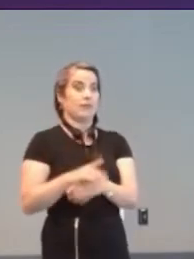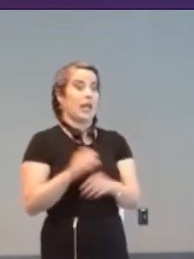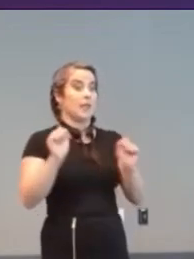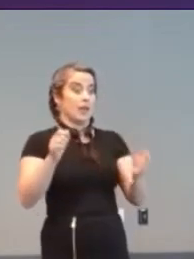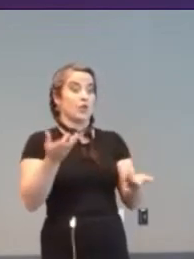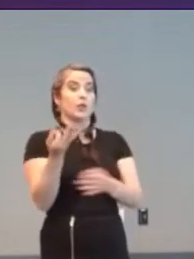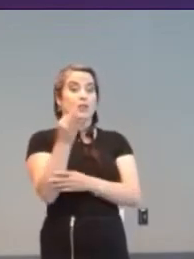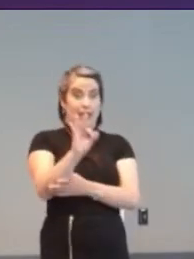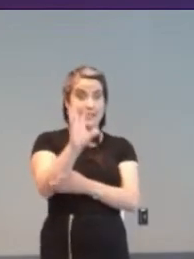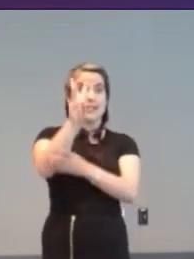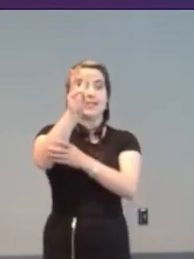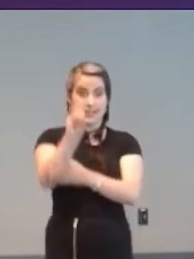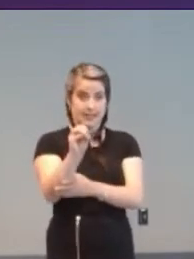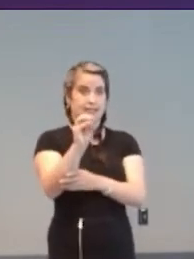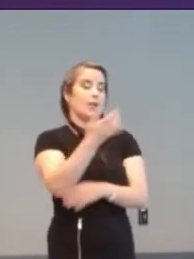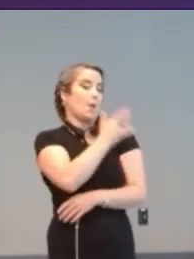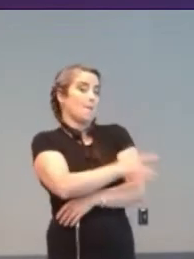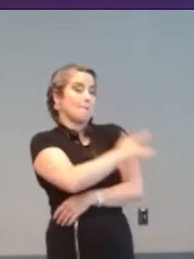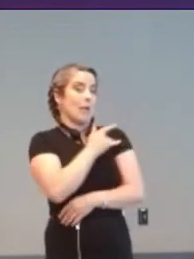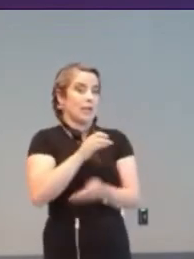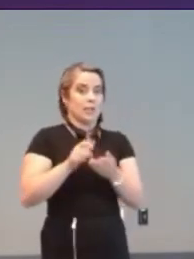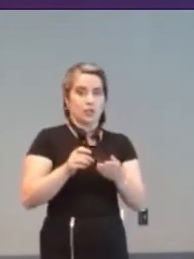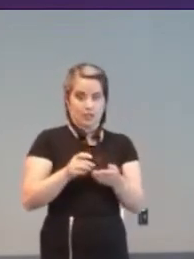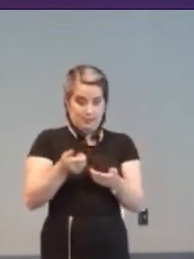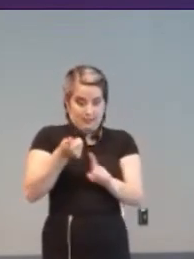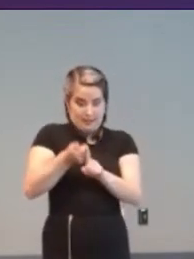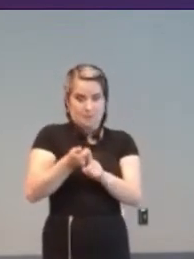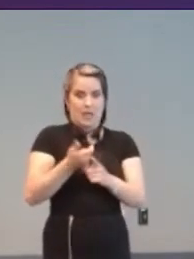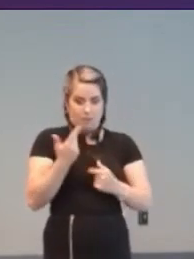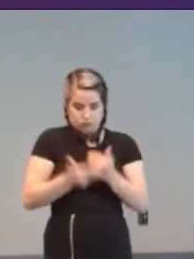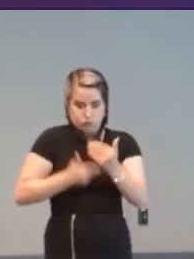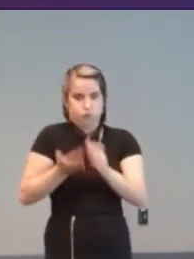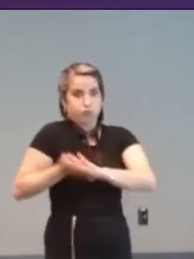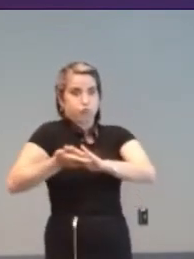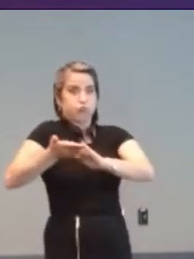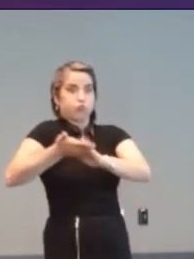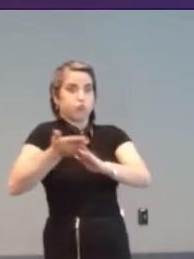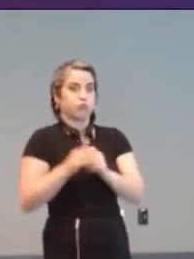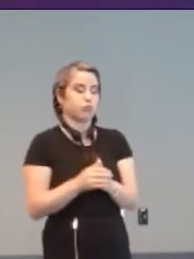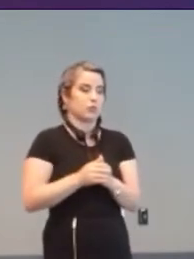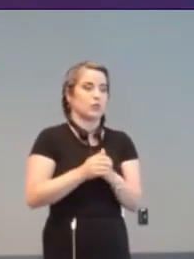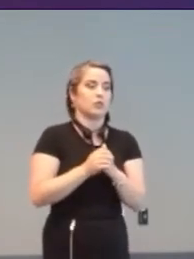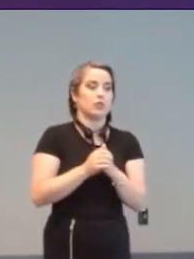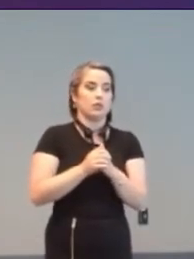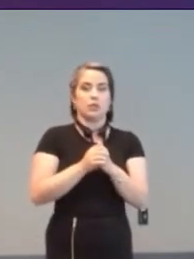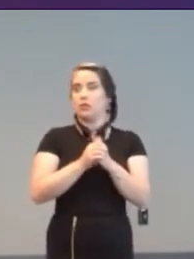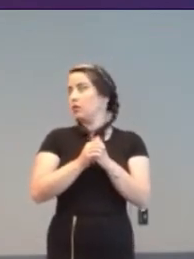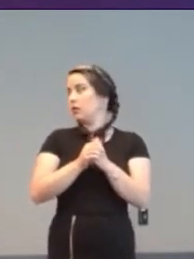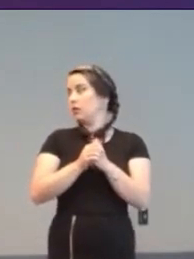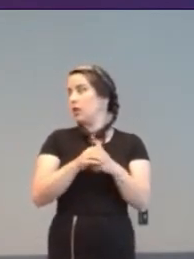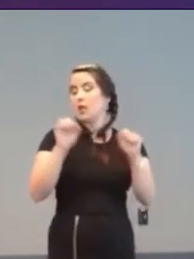Patient Operated Selector Mechanism. Originally headed by Reg Maling, Possum Controls Limited